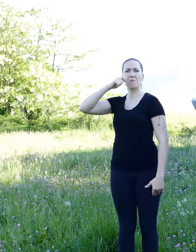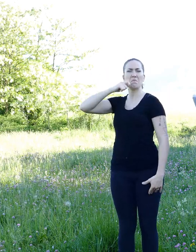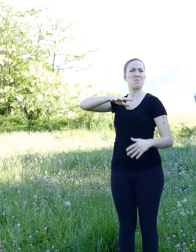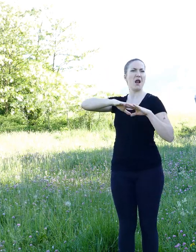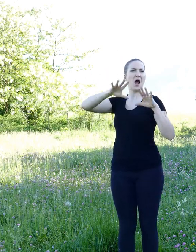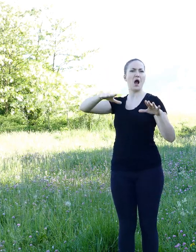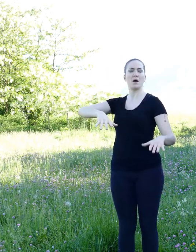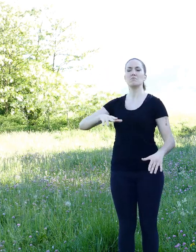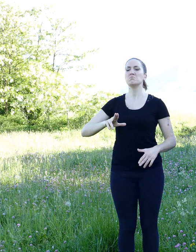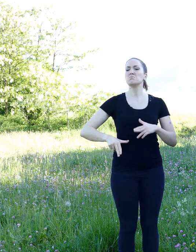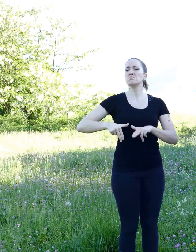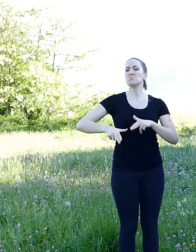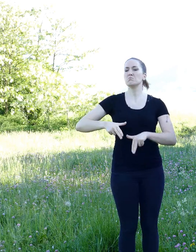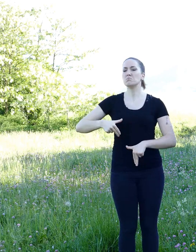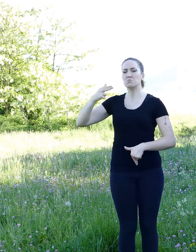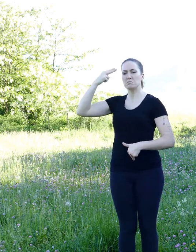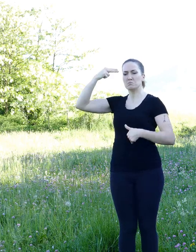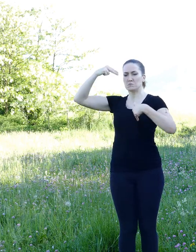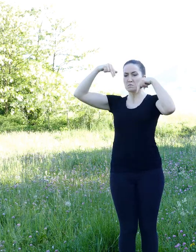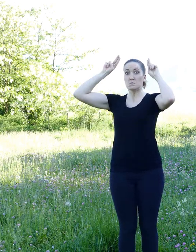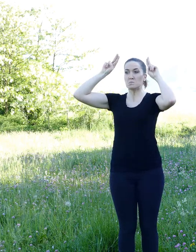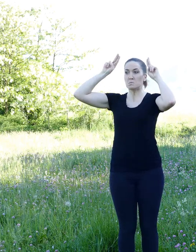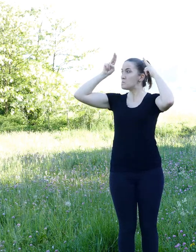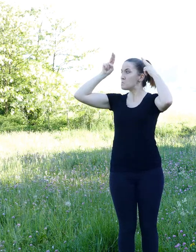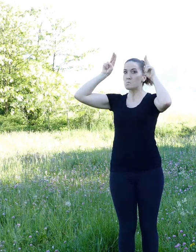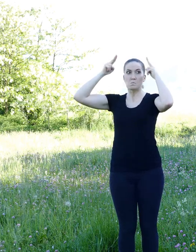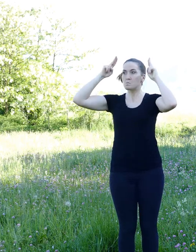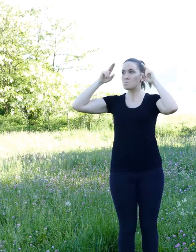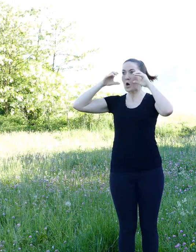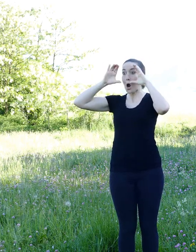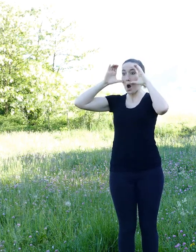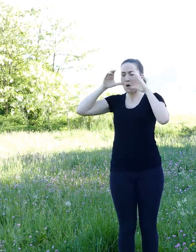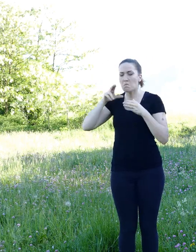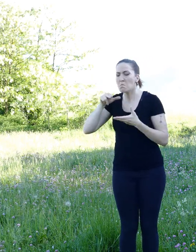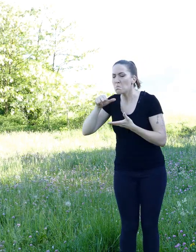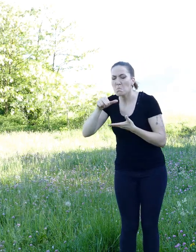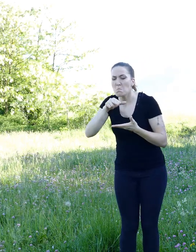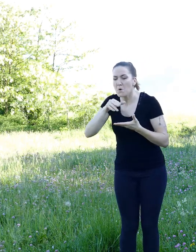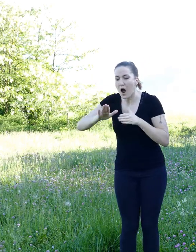opened his eyes and ears, and also sniffled around the footprints.